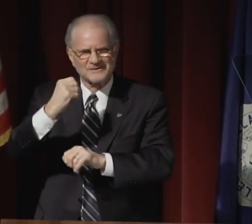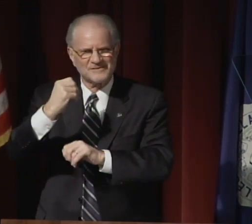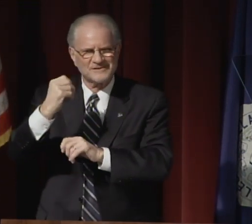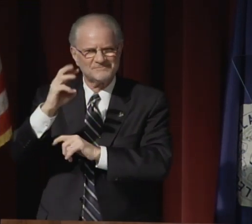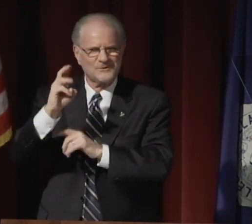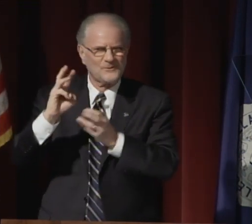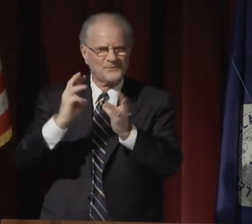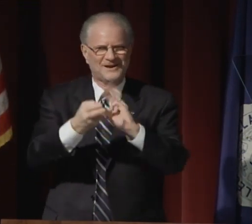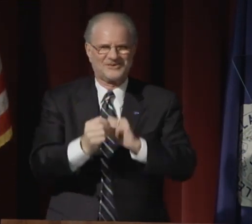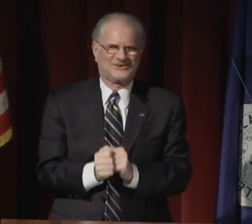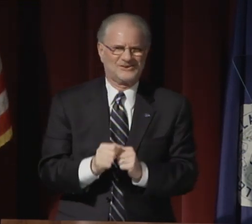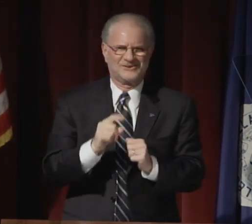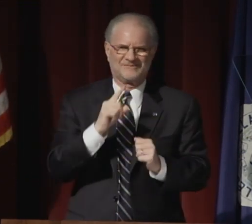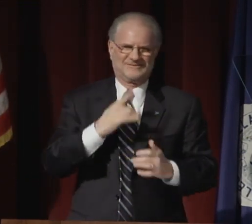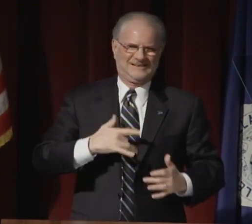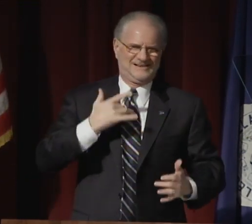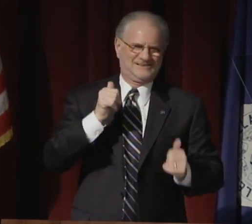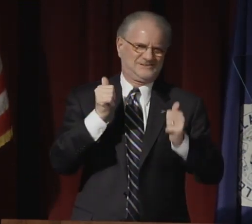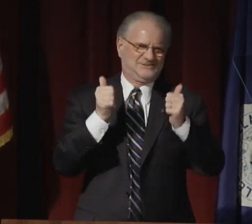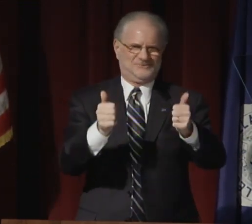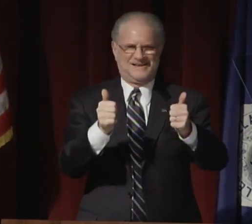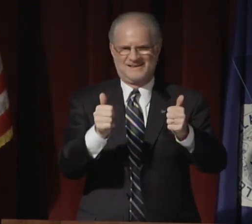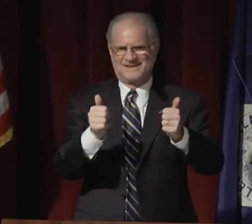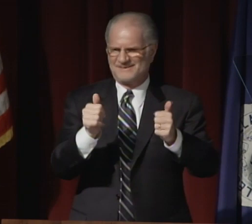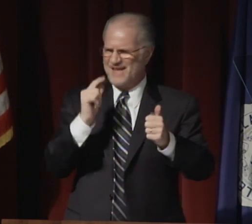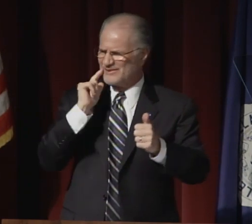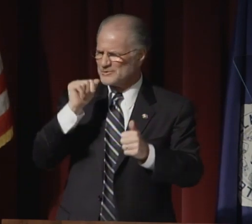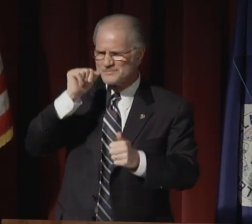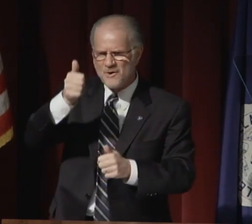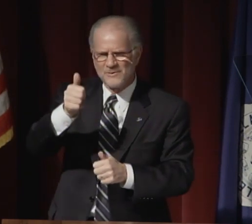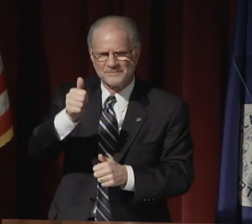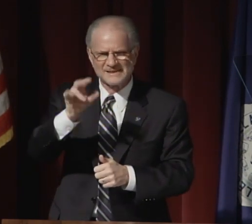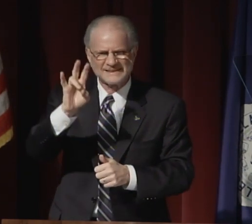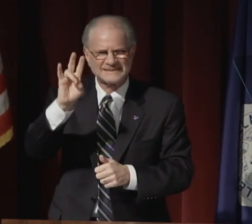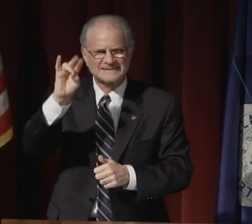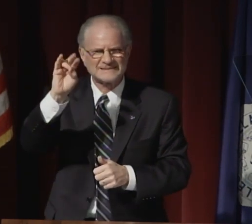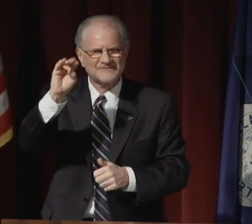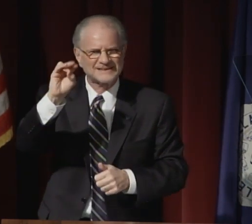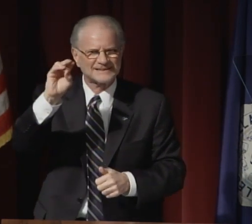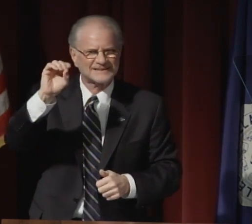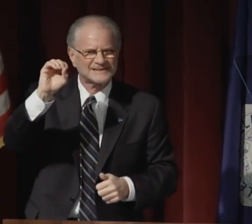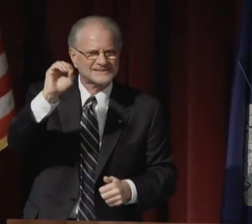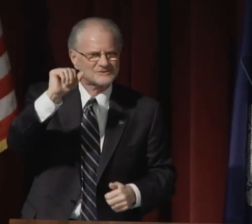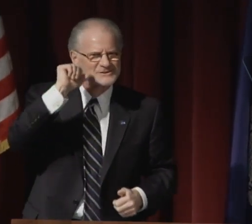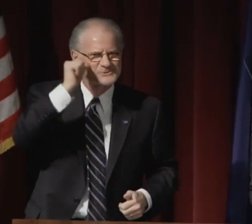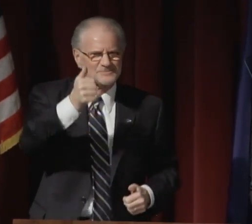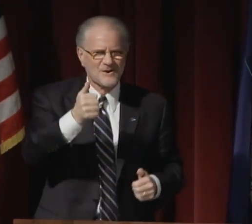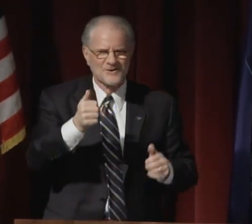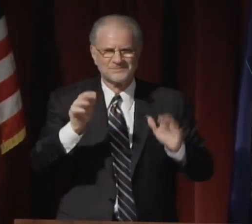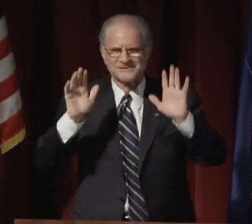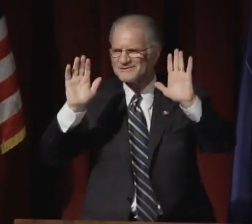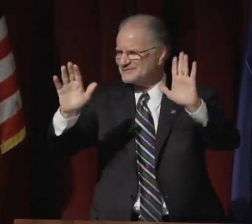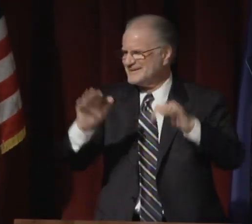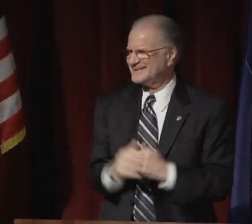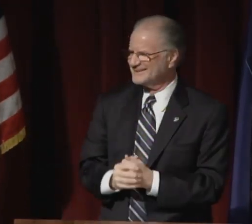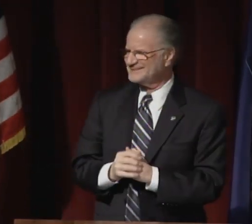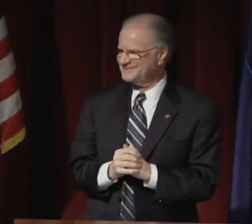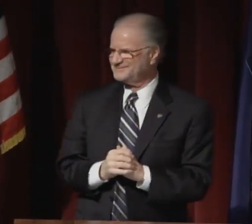I am wondering who ordered this beautiful weather. It makes me feel great, and I understand that tomorrow it will probably be in the 70's.